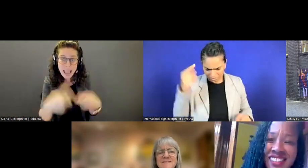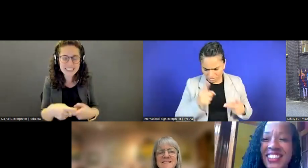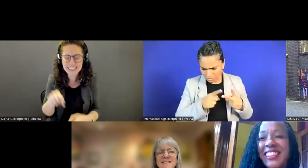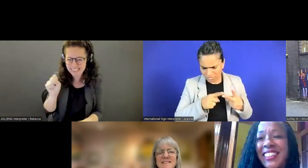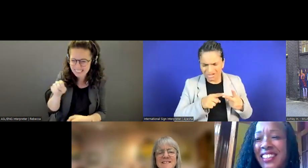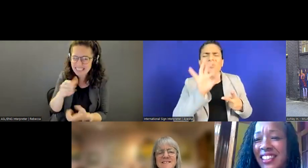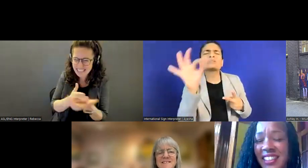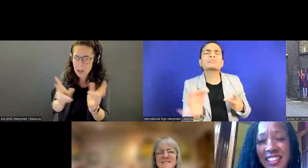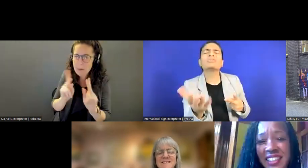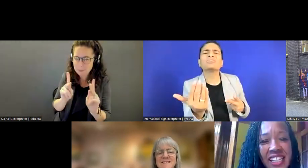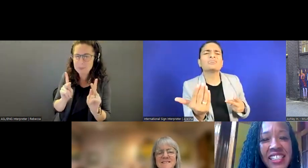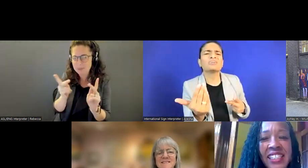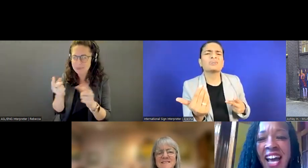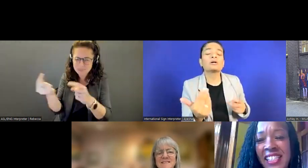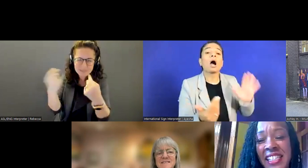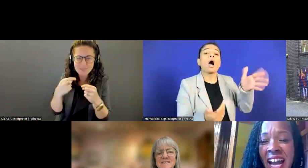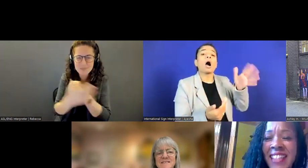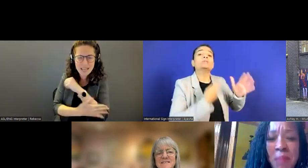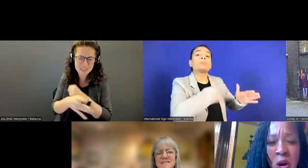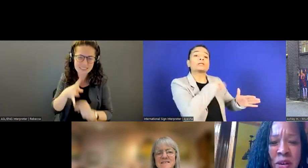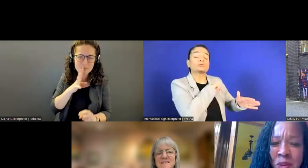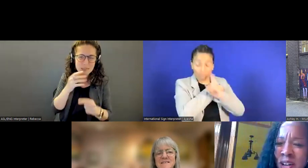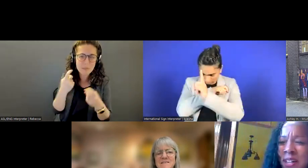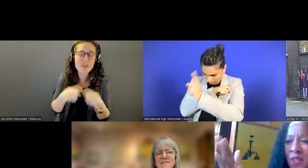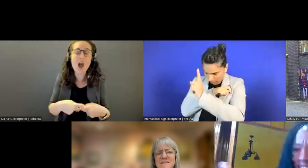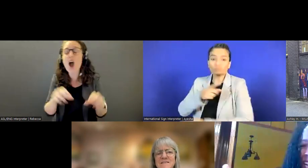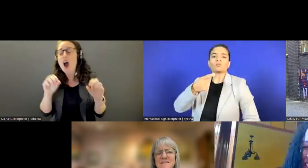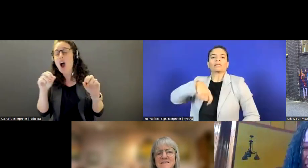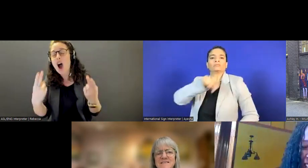Stacy Benjamin: Not yet but great idea!